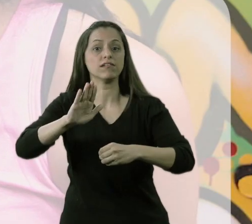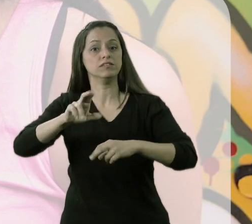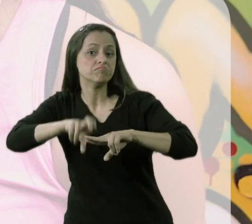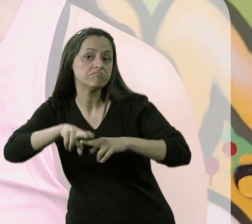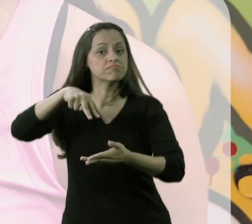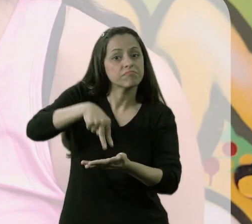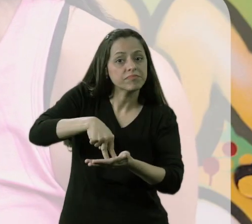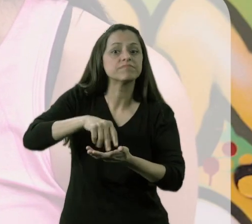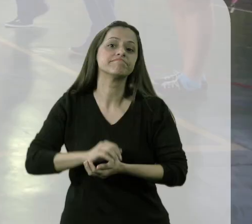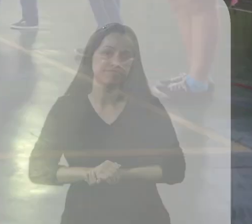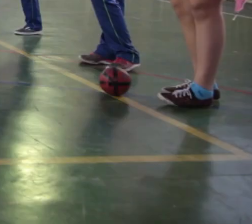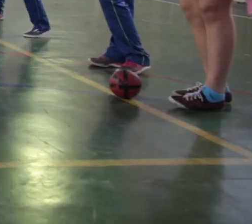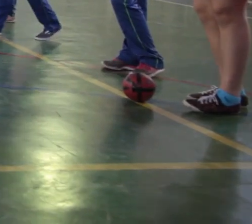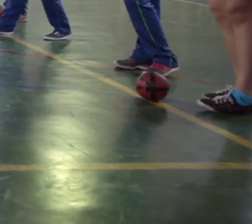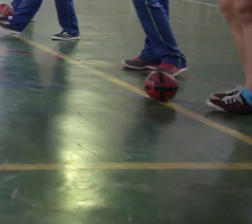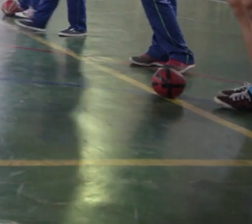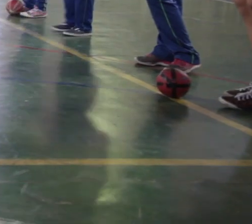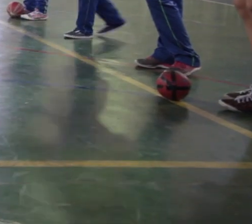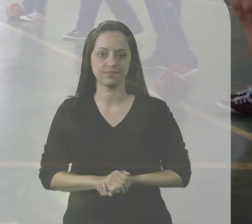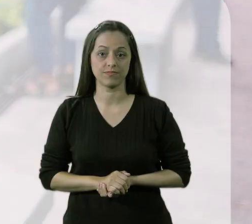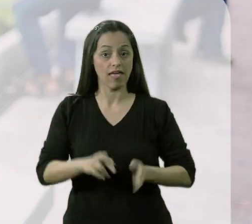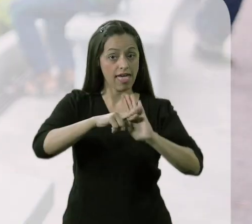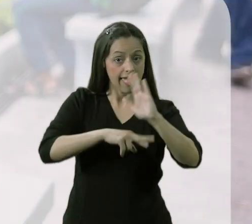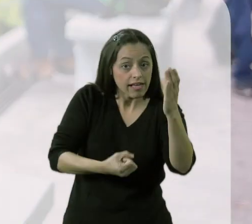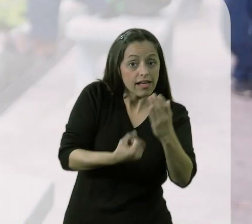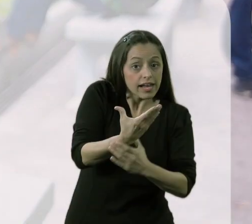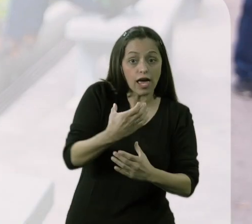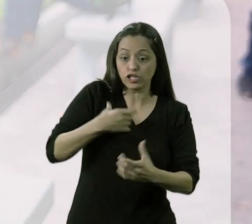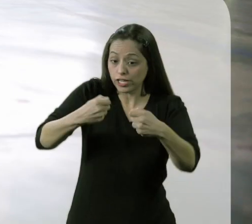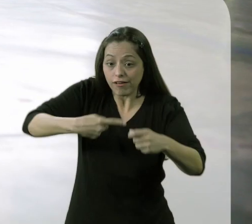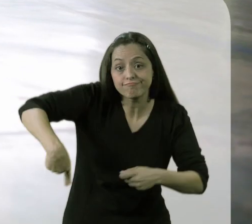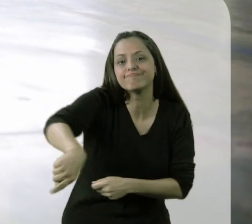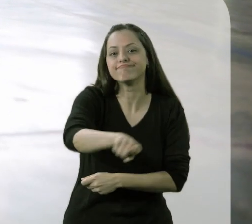they could play sitting, standing. Therefore, we keep creating rules on demand.